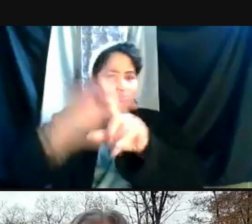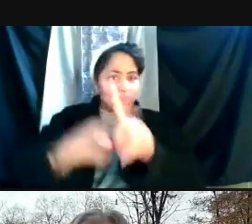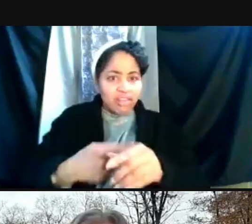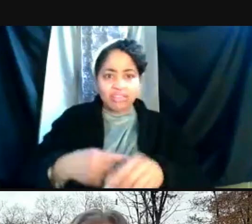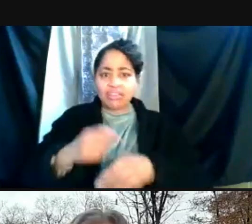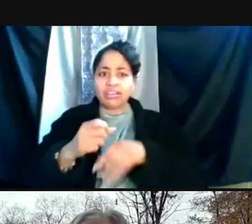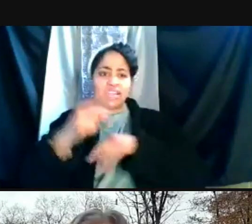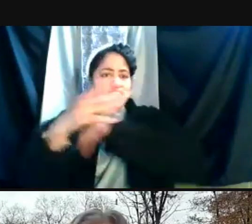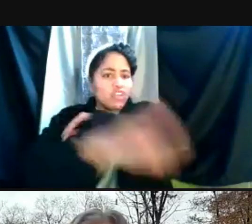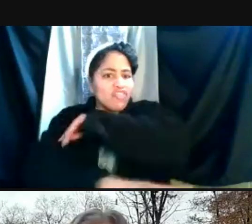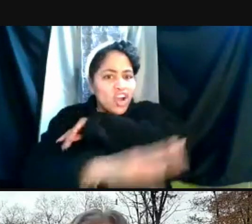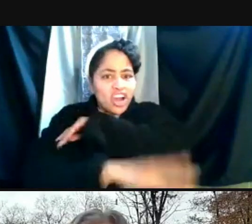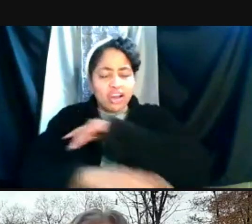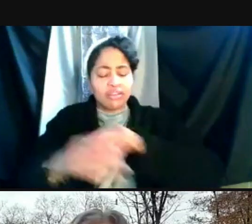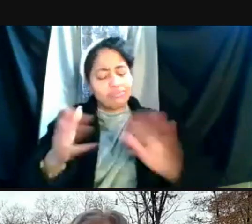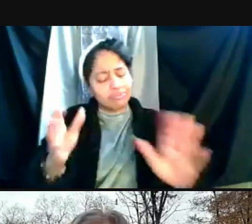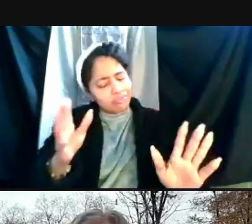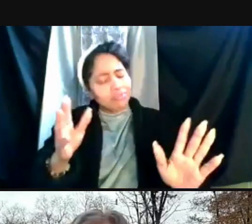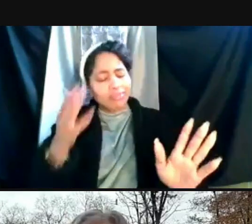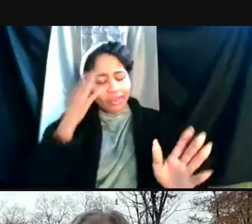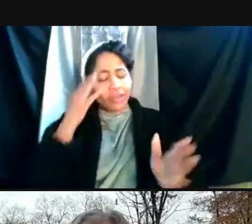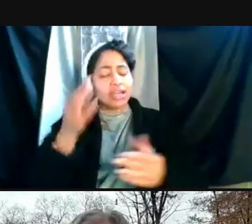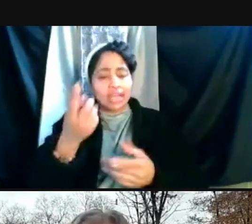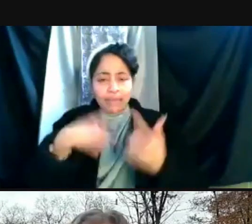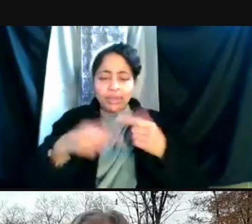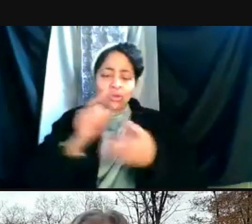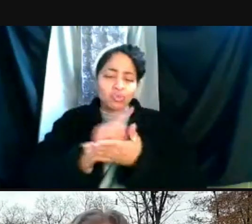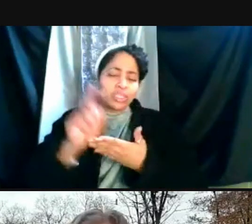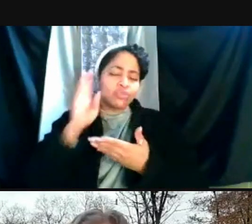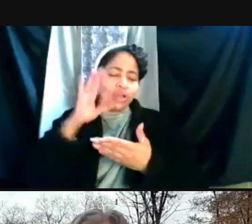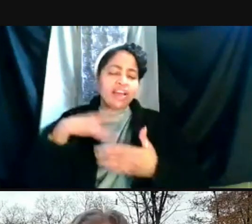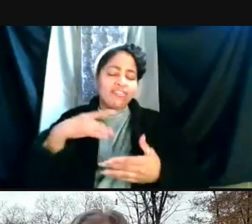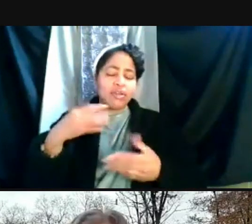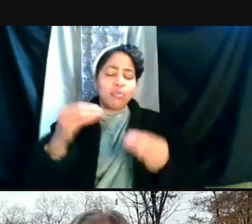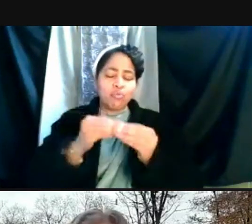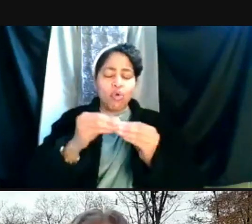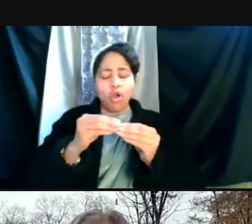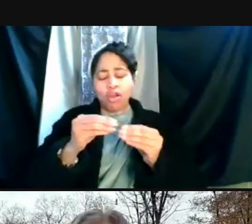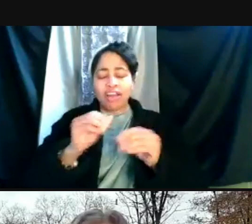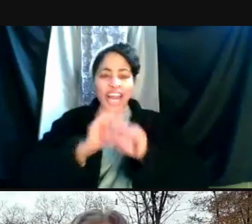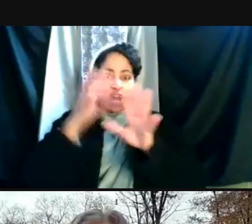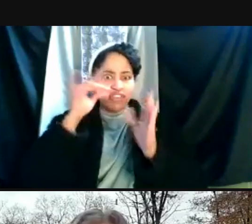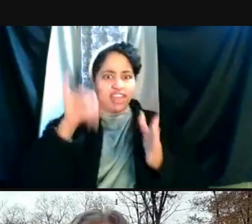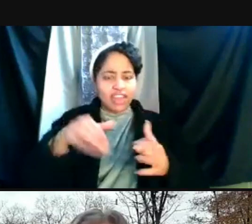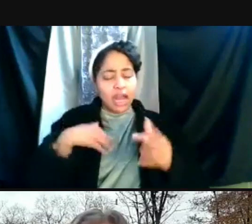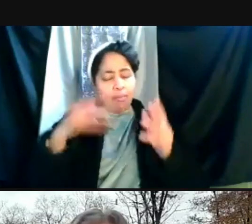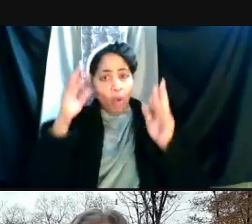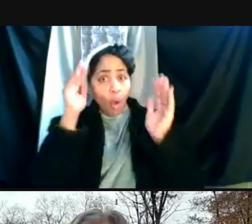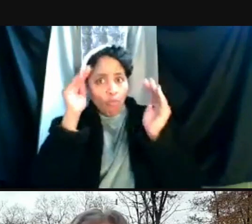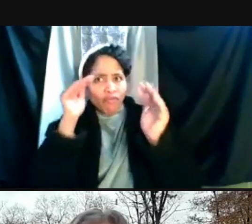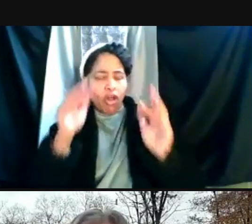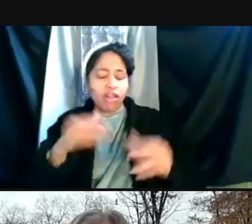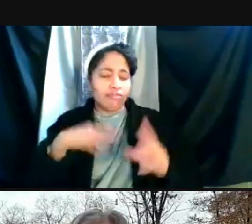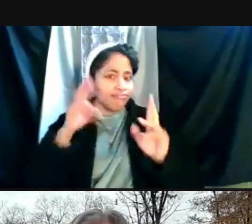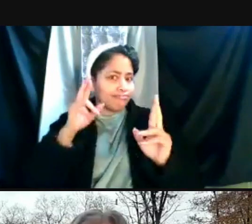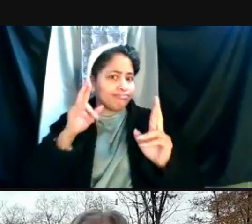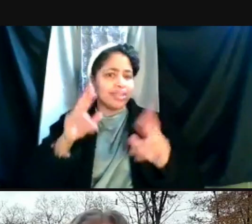we're gonna have a little more clarity in coming weeks. I actually remain very hopeful. One thing I'll say for certain is that 2021